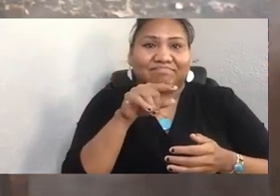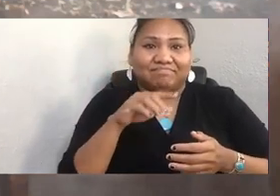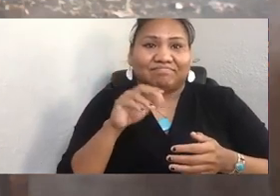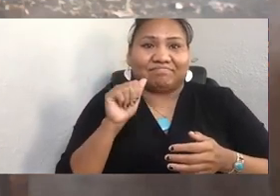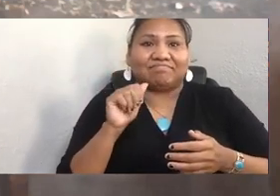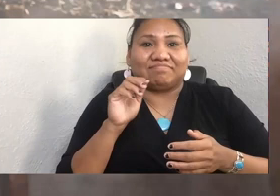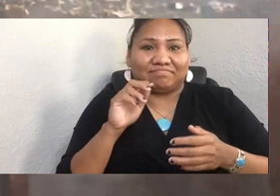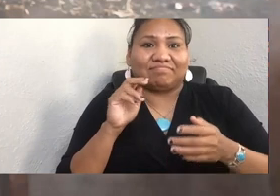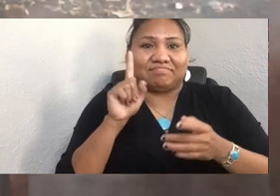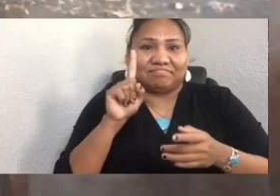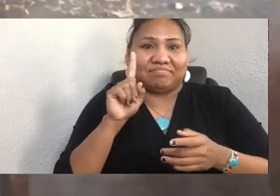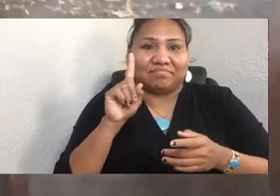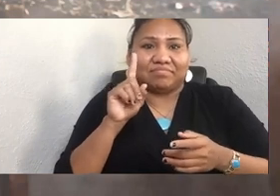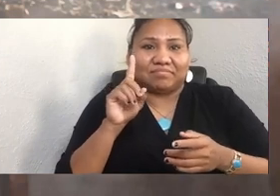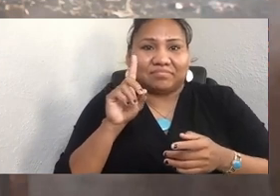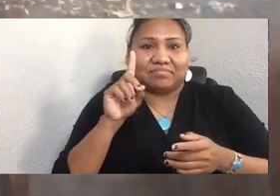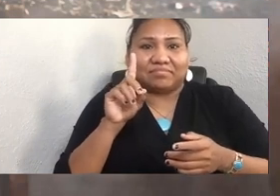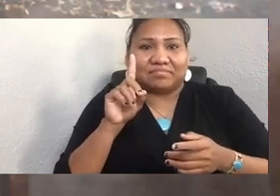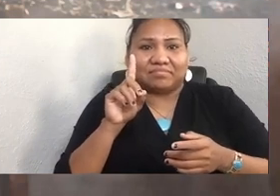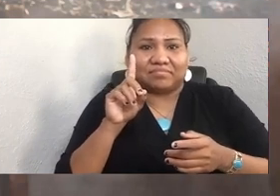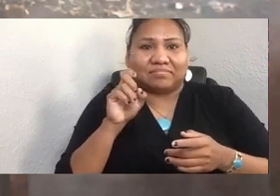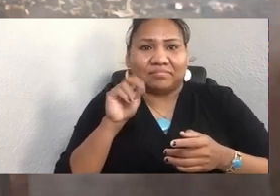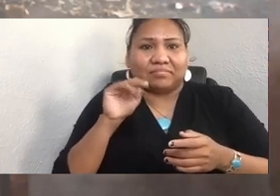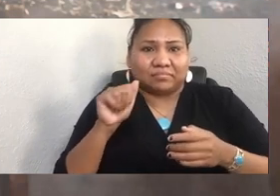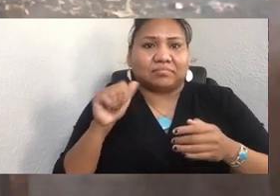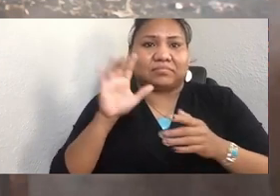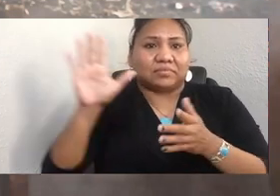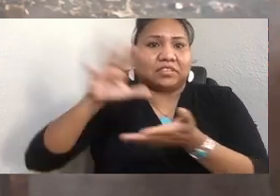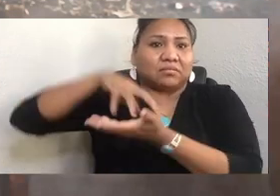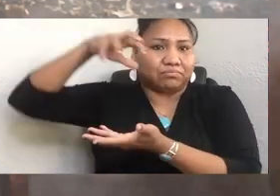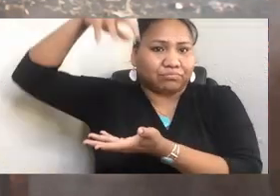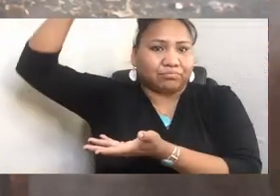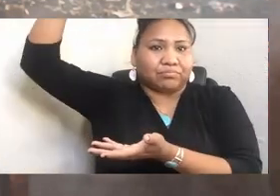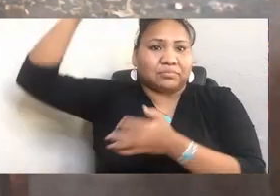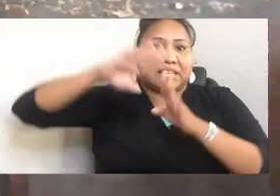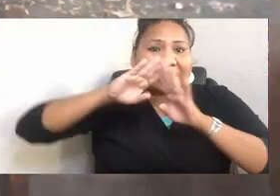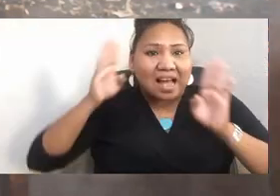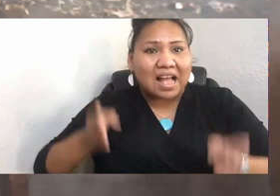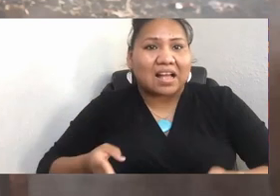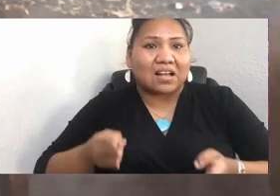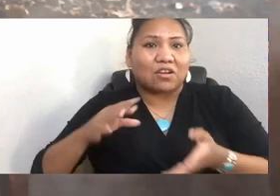who is pictured in her backyard smokehouse, where she's smoking a moose that she shot herself.